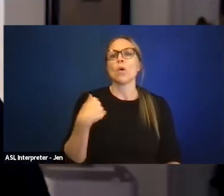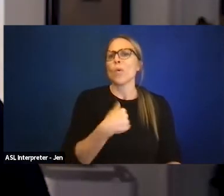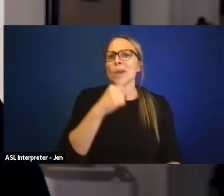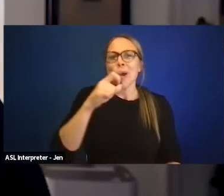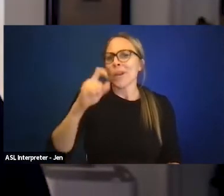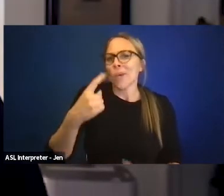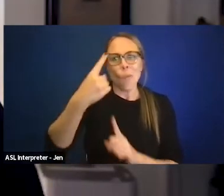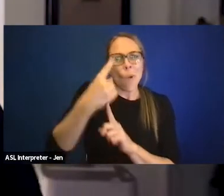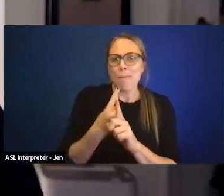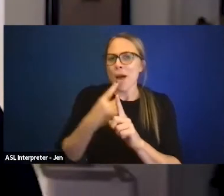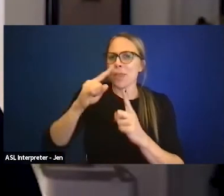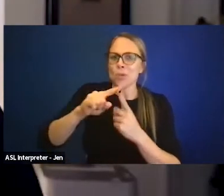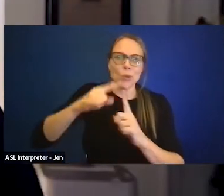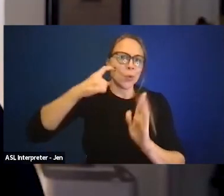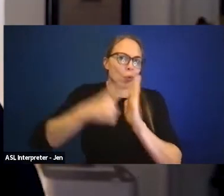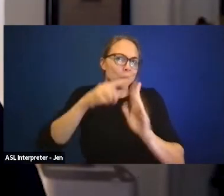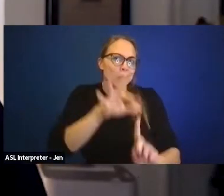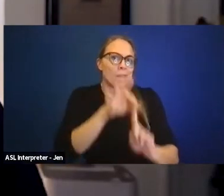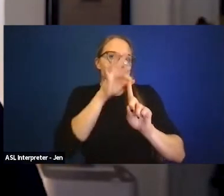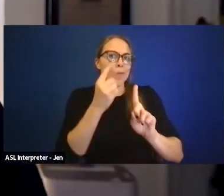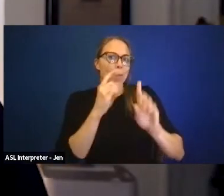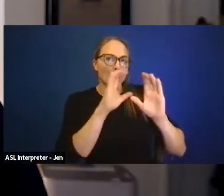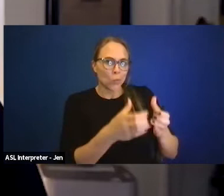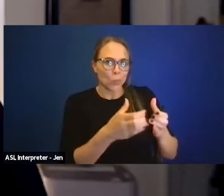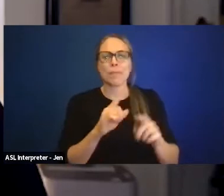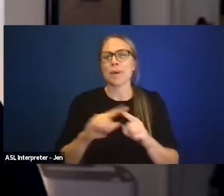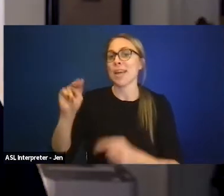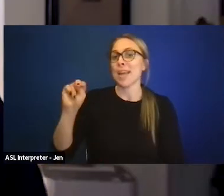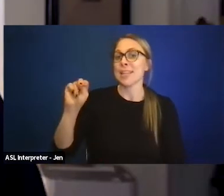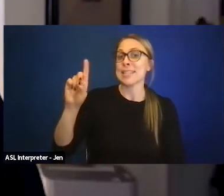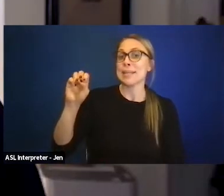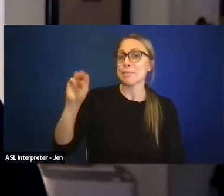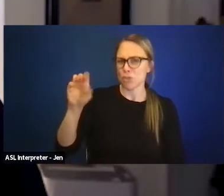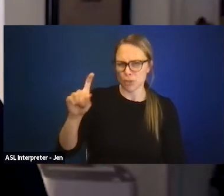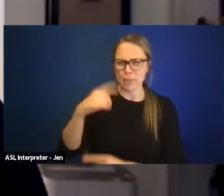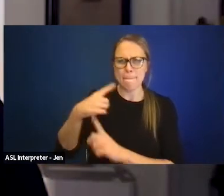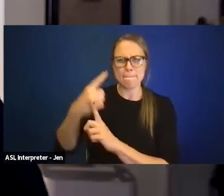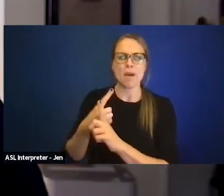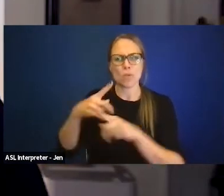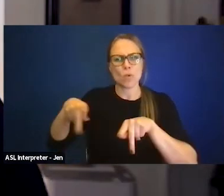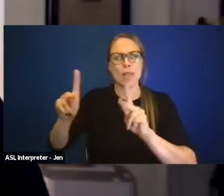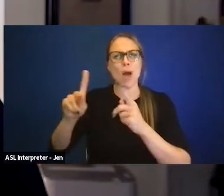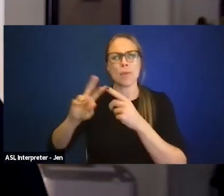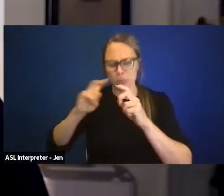It should be in this case for ending a month, which allows people to an inventory of what has happened